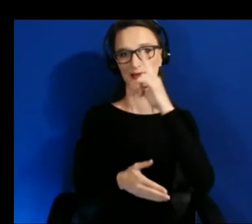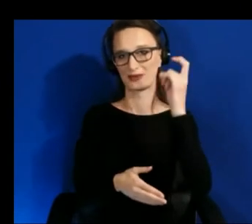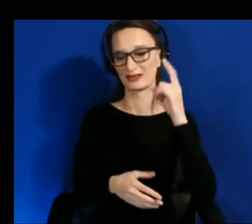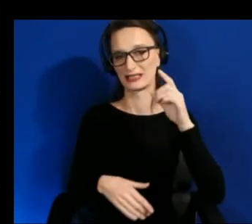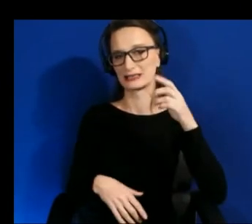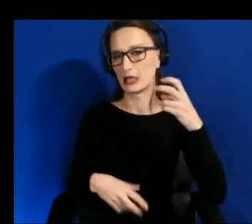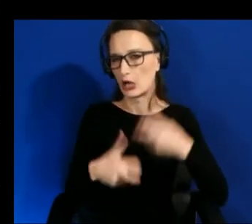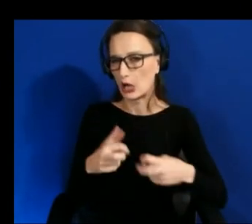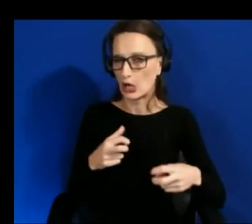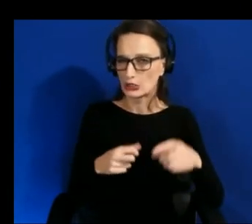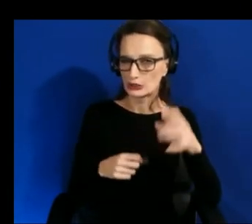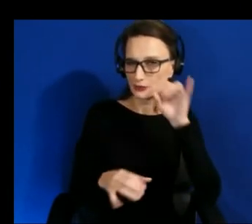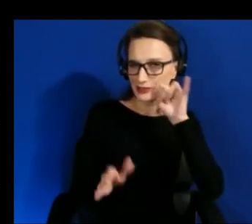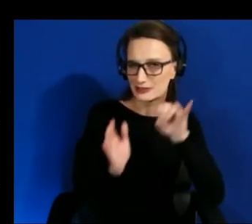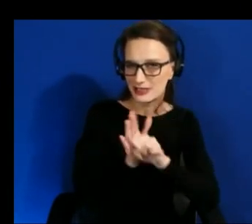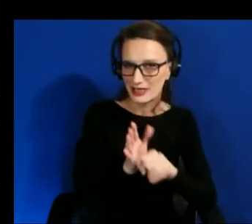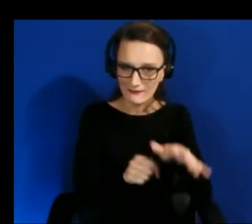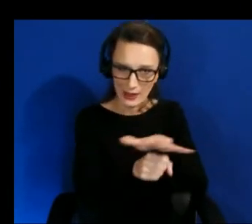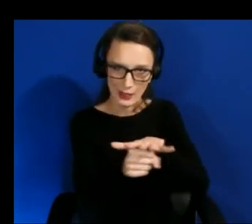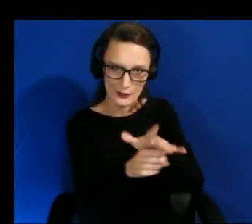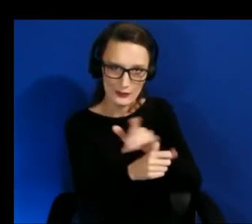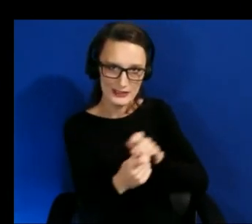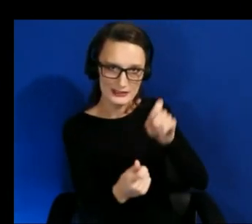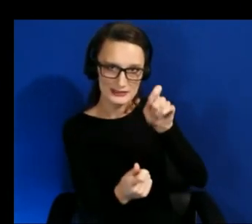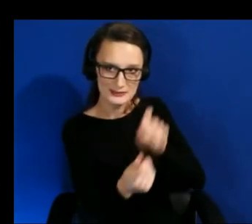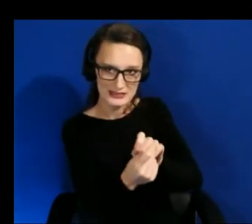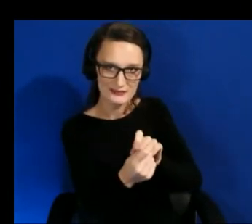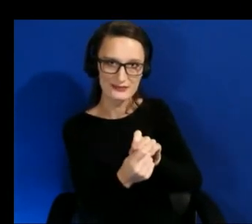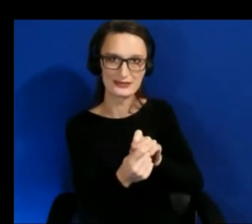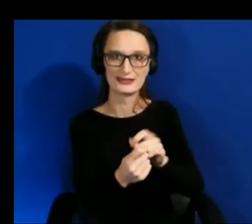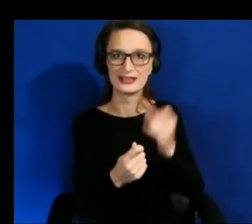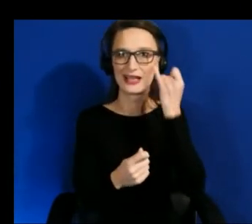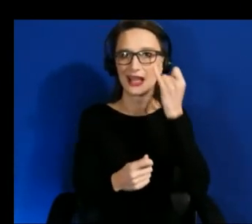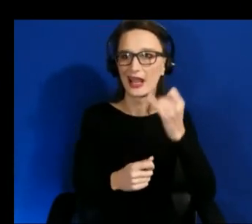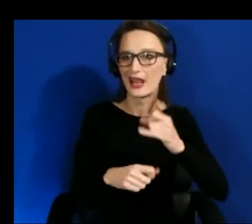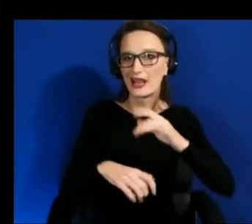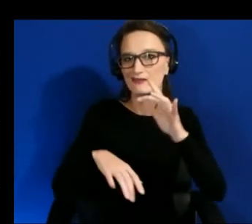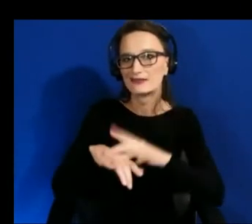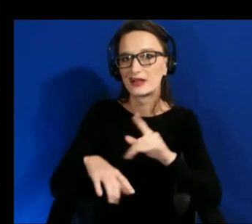rolling on wood and replaying that loop and it just didn't quite work in terms of assessing its